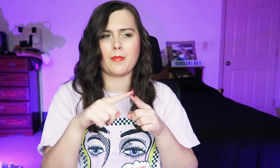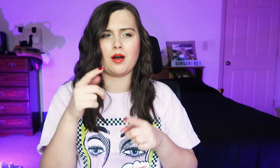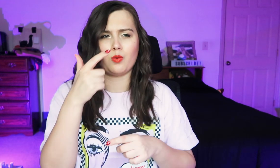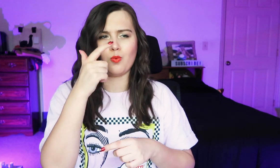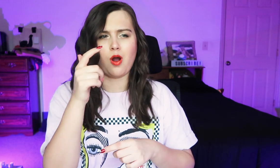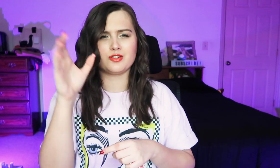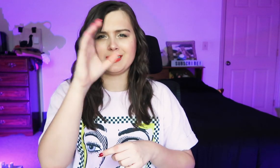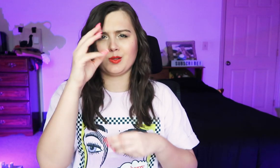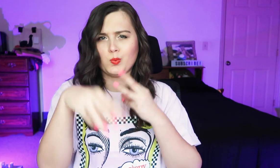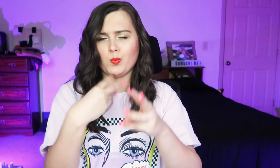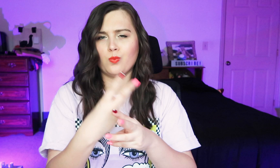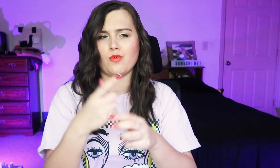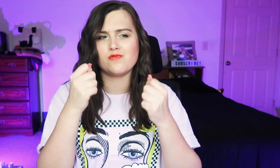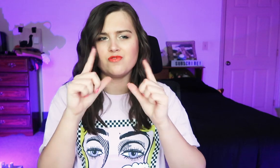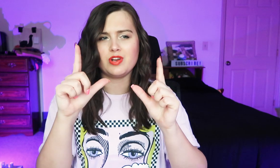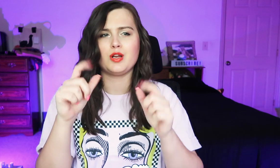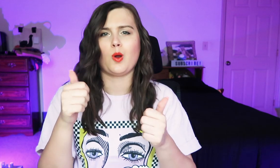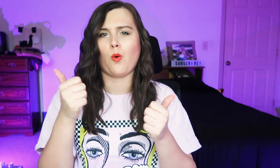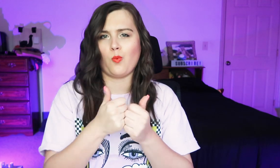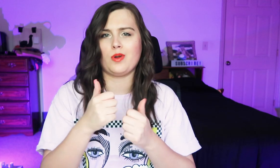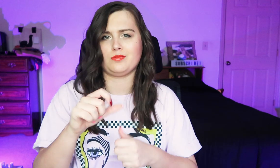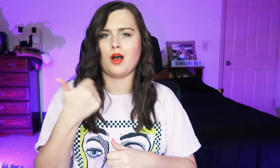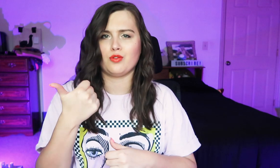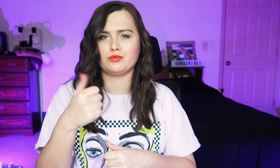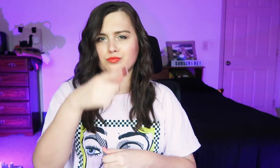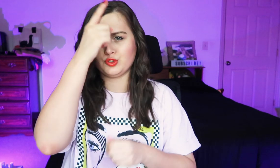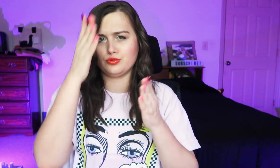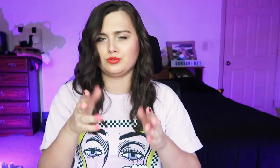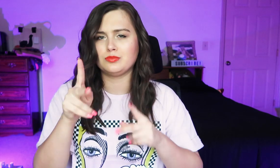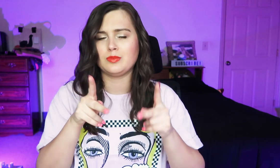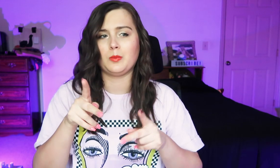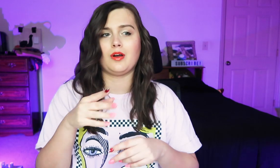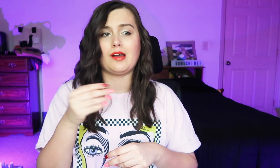But I watched this Seek The World video with Germans in it.